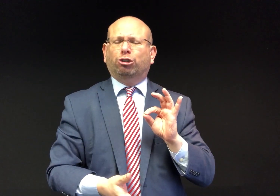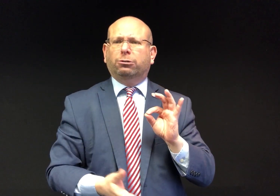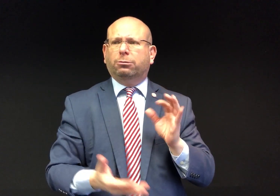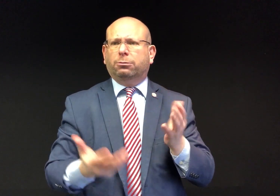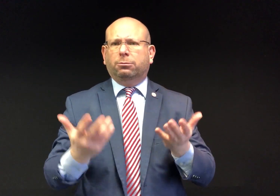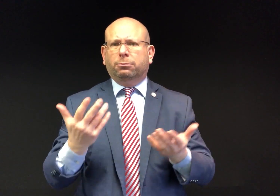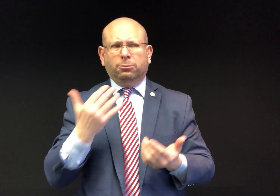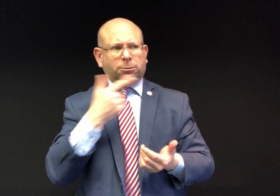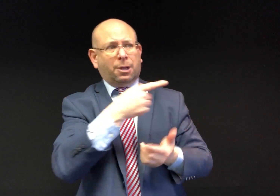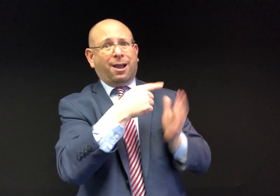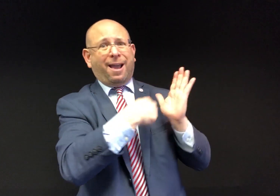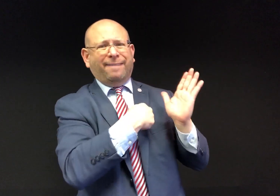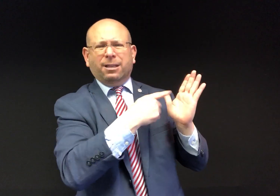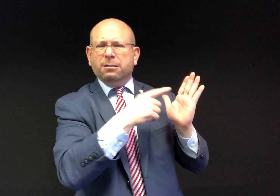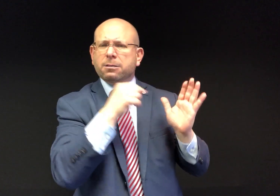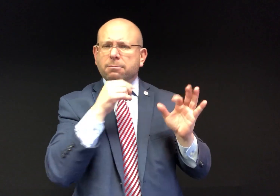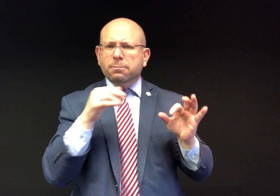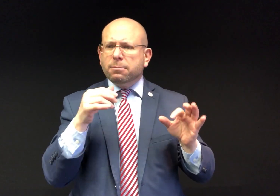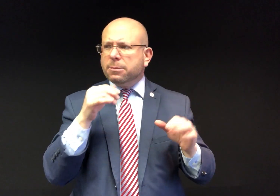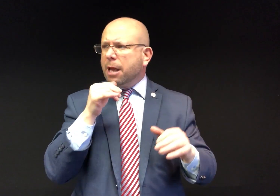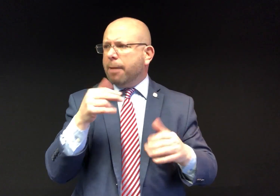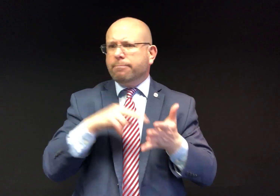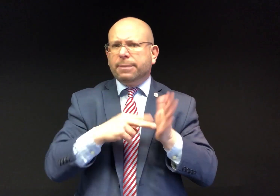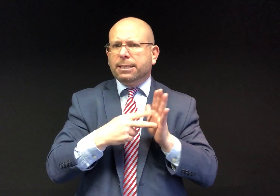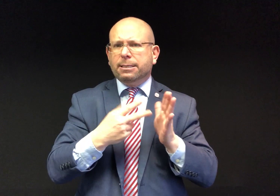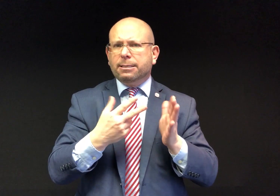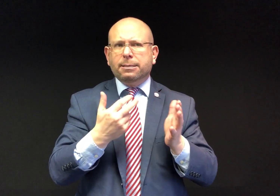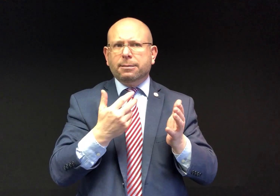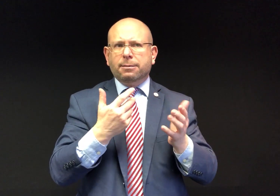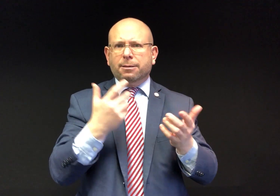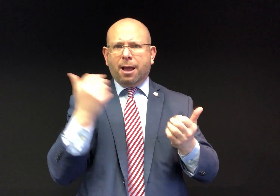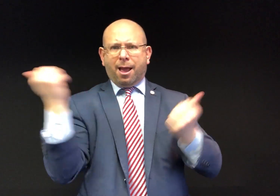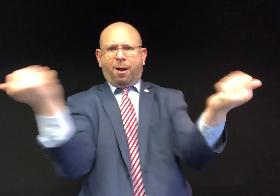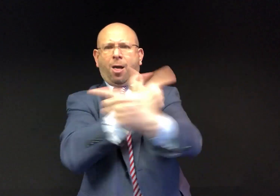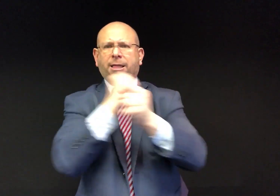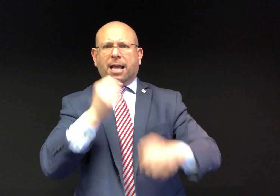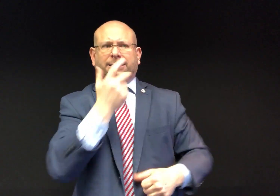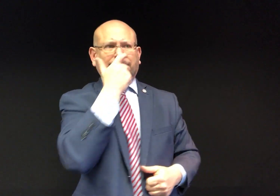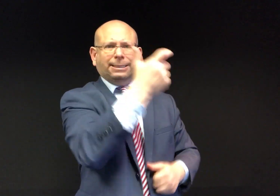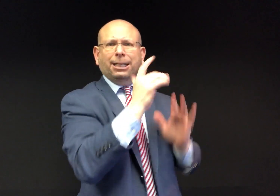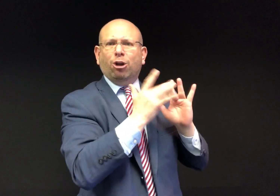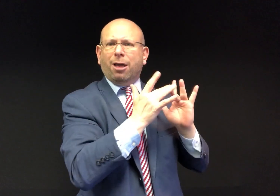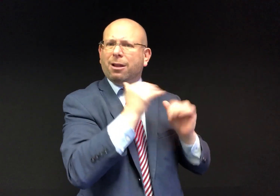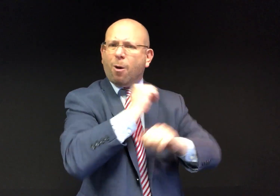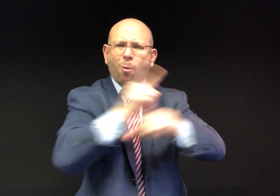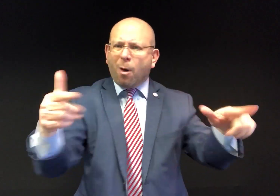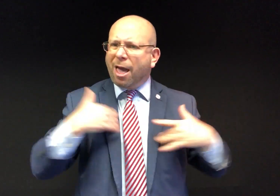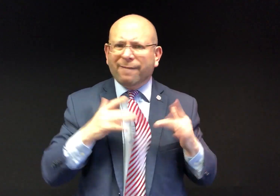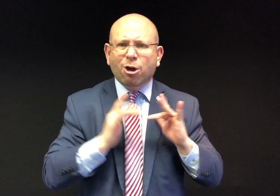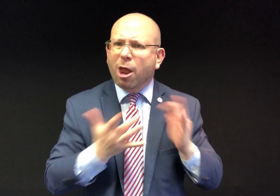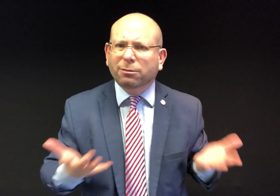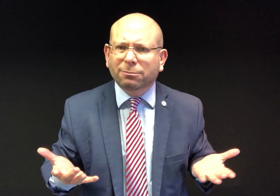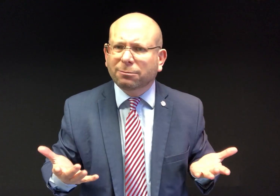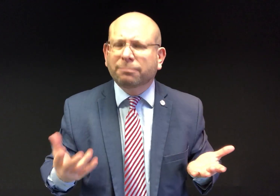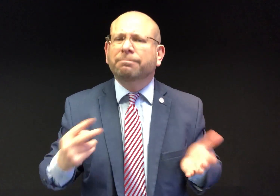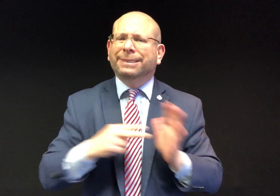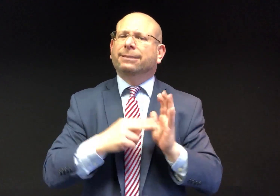Limiting access to watching the briefing with the ASL interpreter online only is not accessible to many deaf and hard of hearing people, as not all have access to the internet.